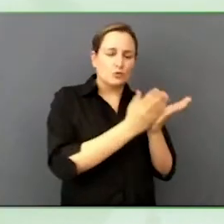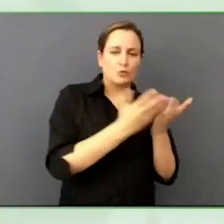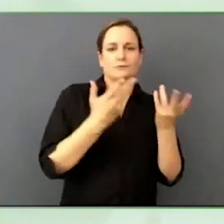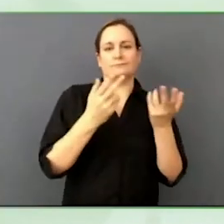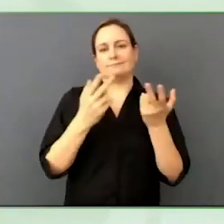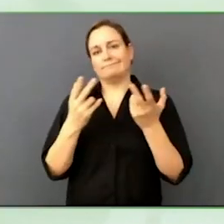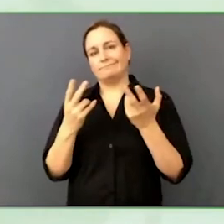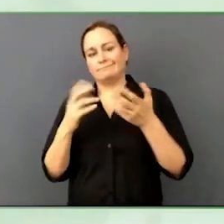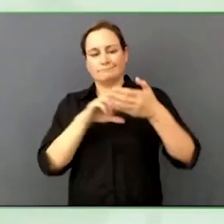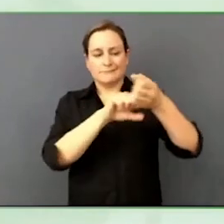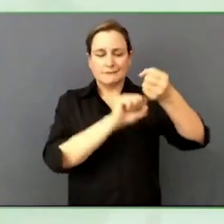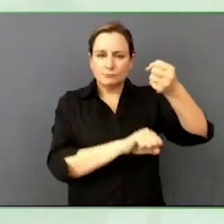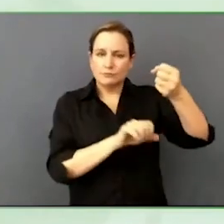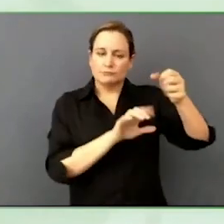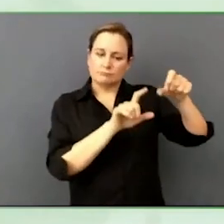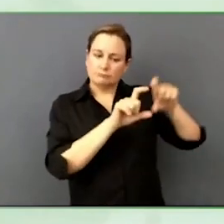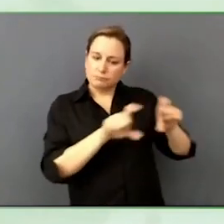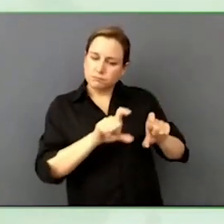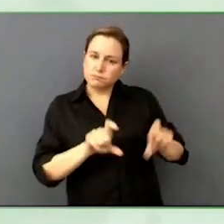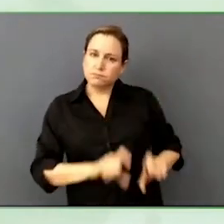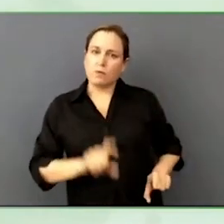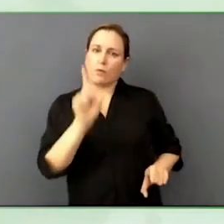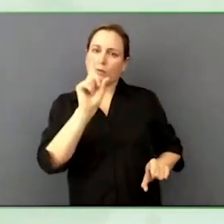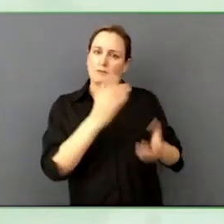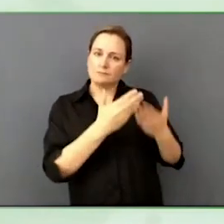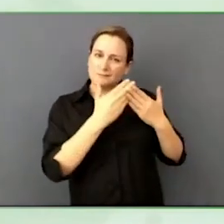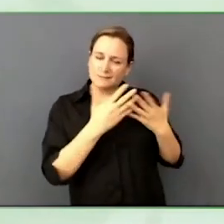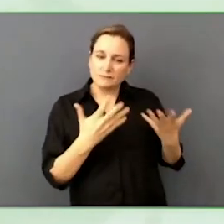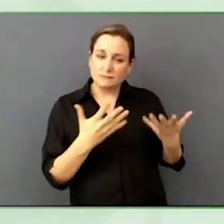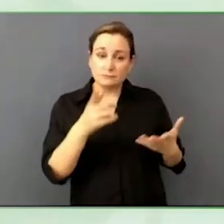I will show you. You turn on the volume, each feature… Welcome to the school of inclusion.